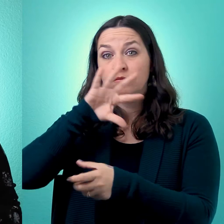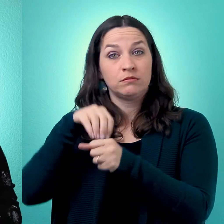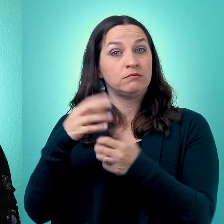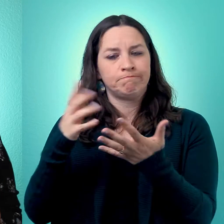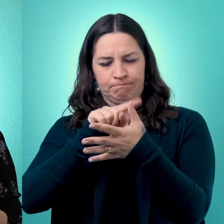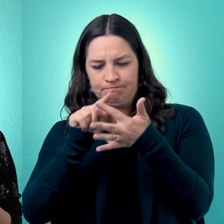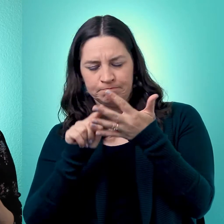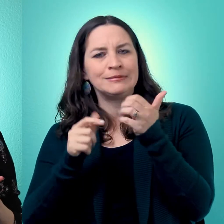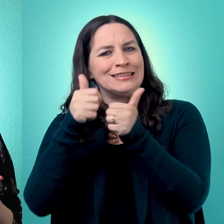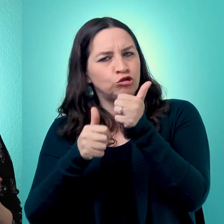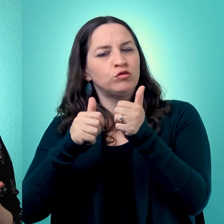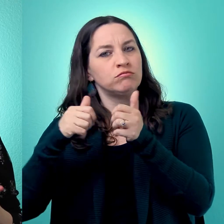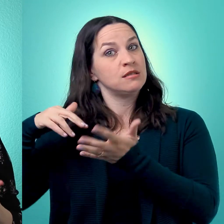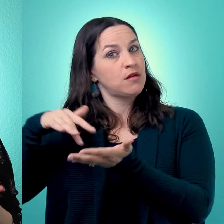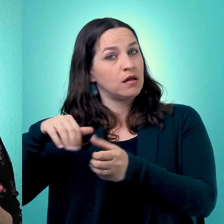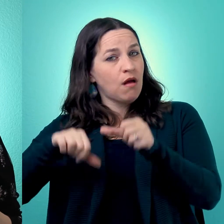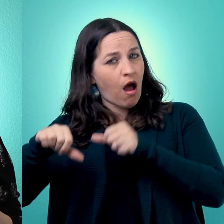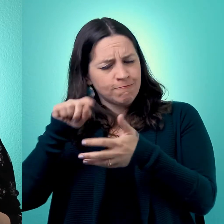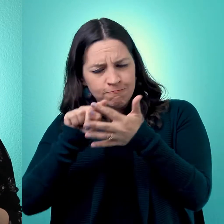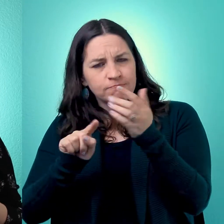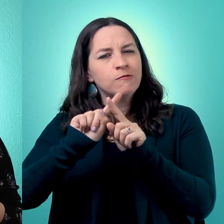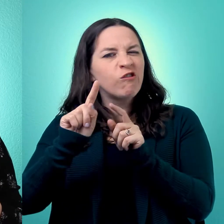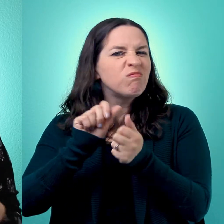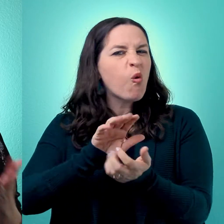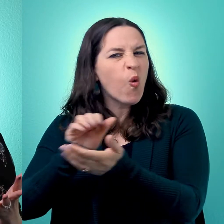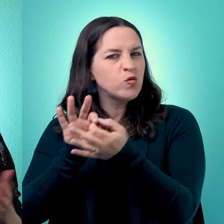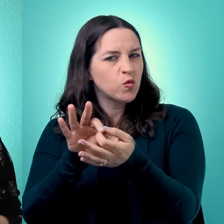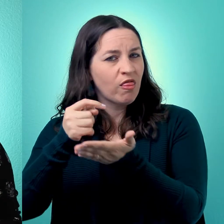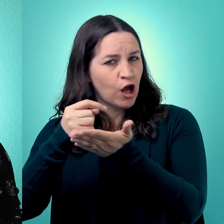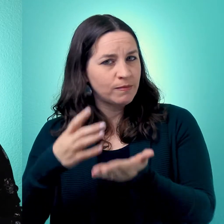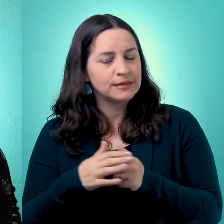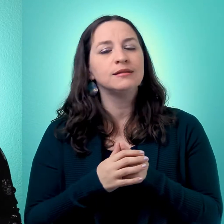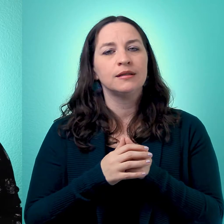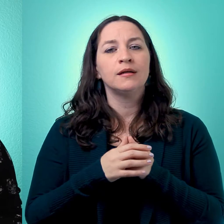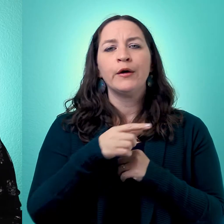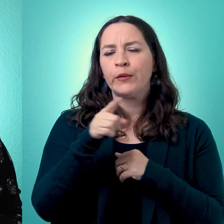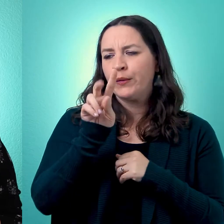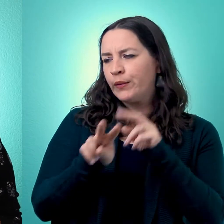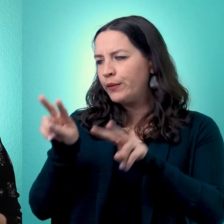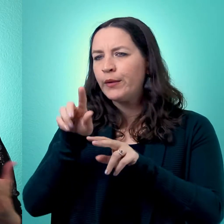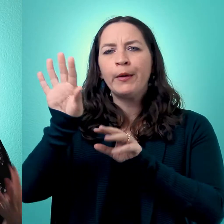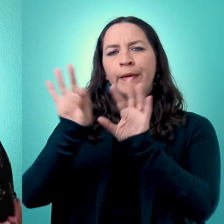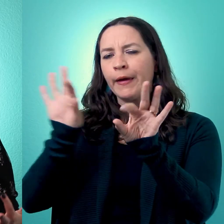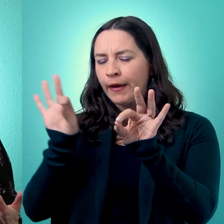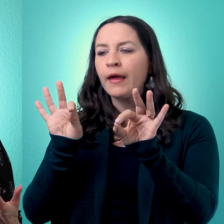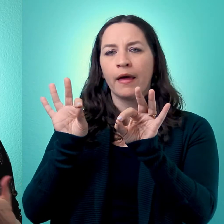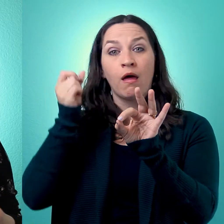have learned about all different kinds of therapy, lots of science, lots of research, these things have been studied extensively.